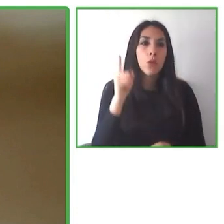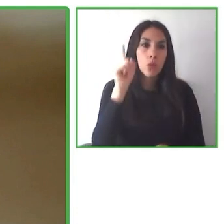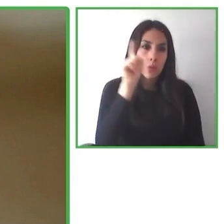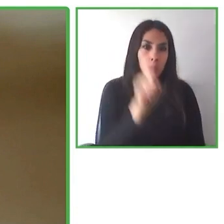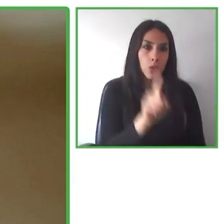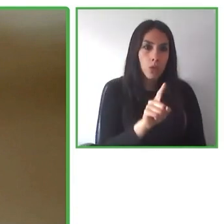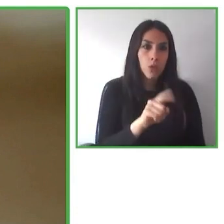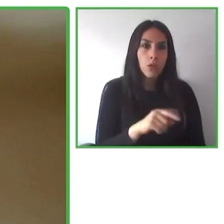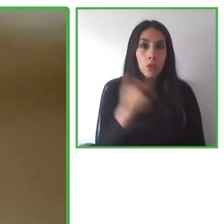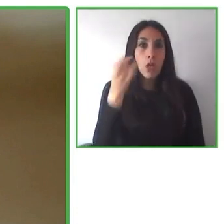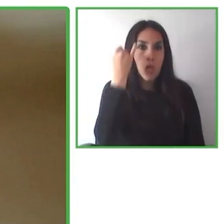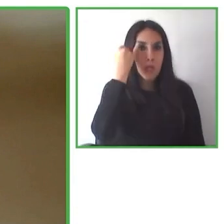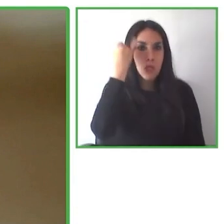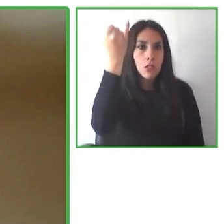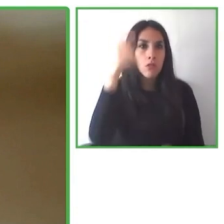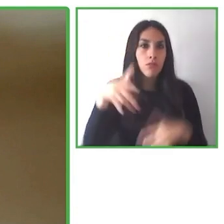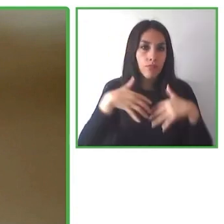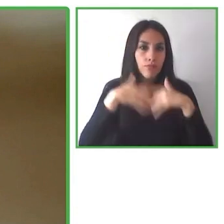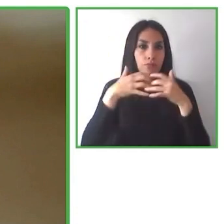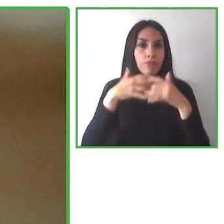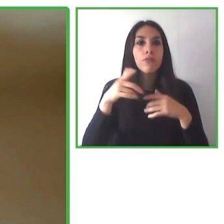and she has been working on different initiatives in Latin America.